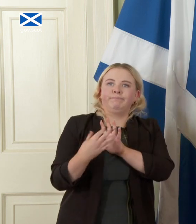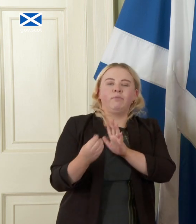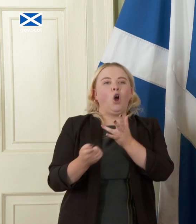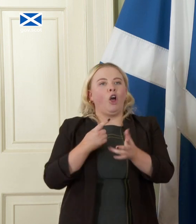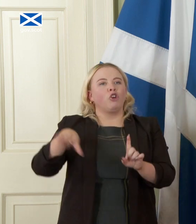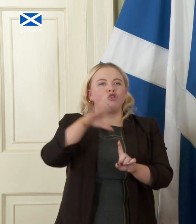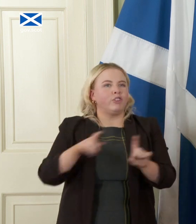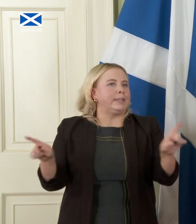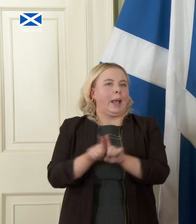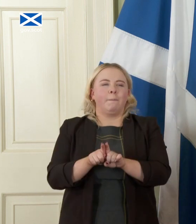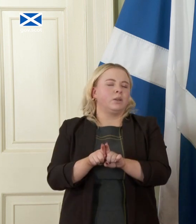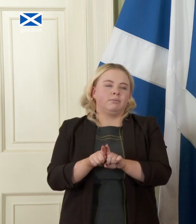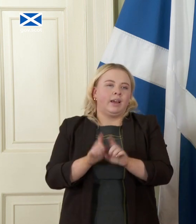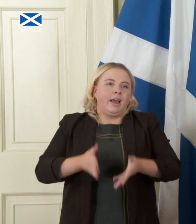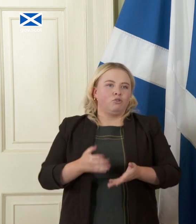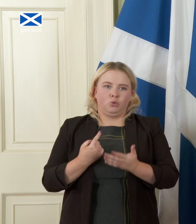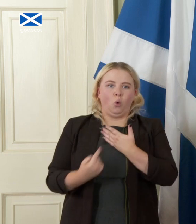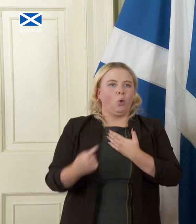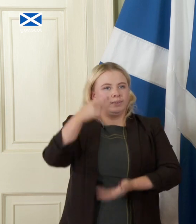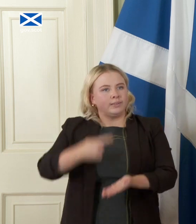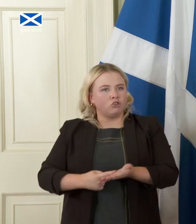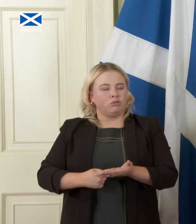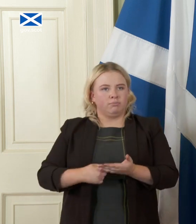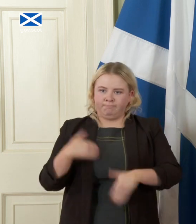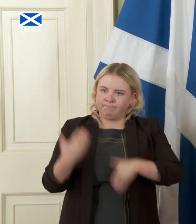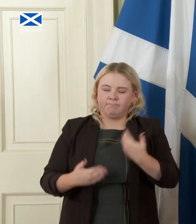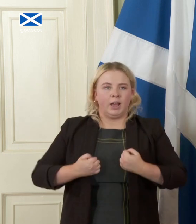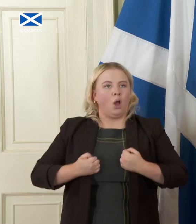country we have to take our own decisions and earn our own success but just as an illustration